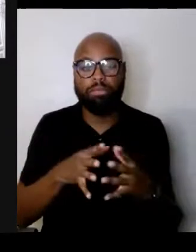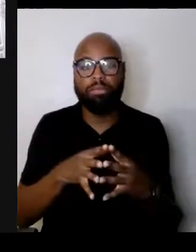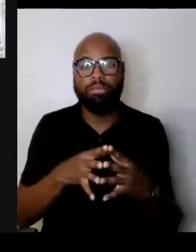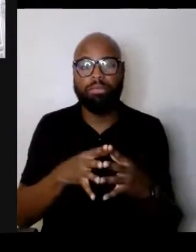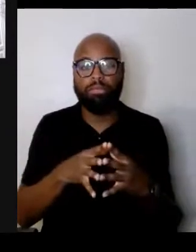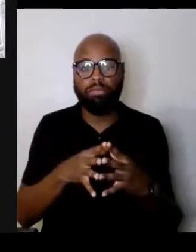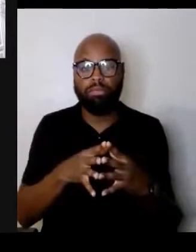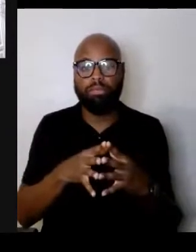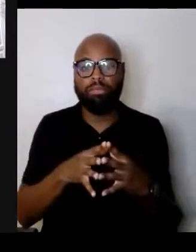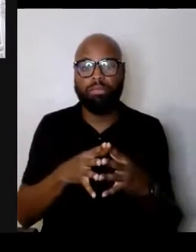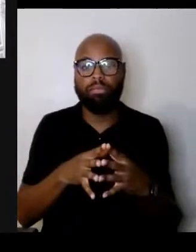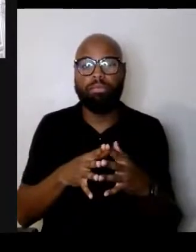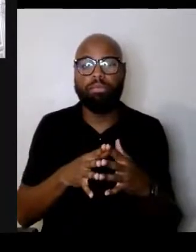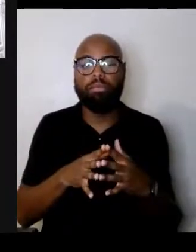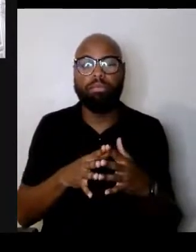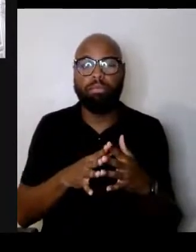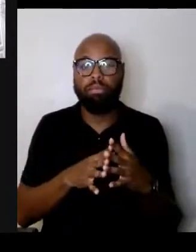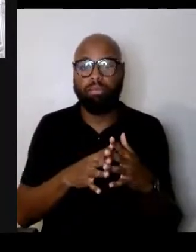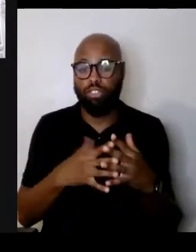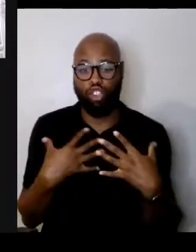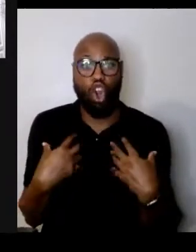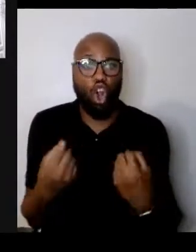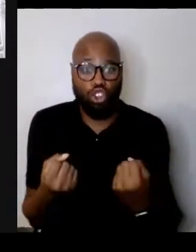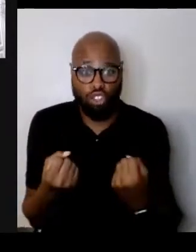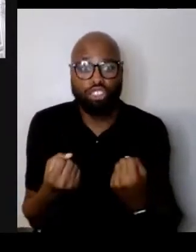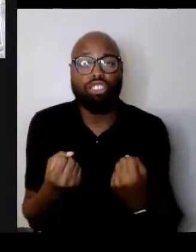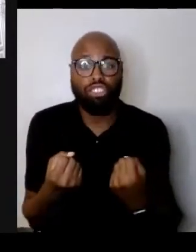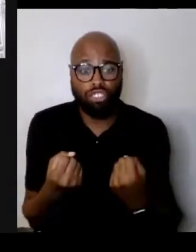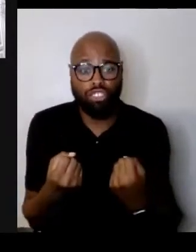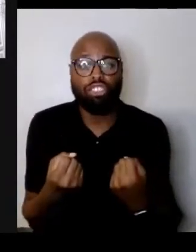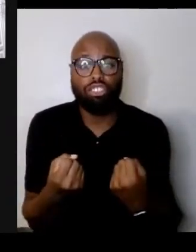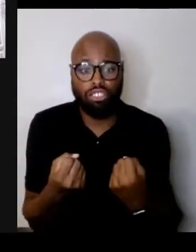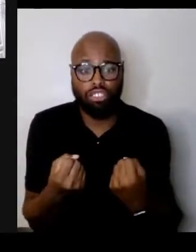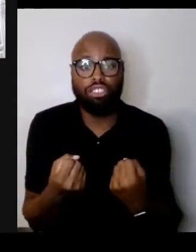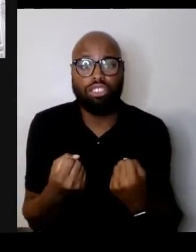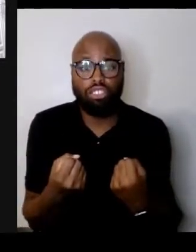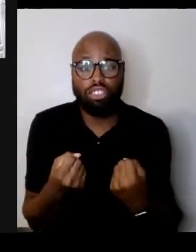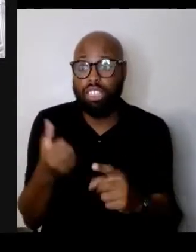basically courage. He's actually Jewish, believe it or not,